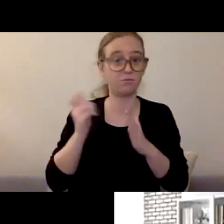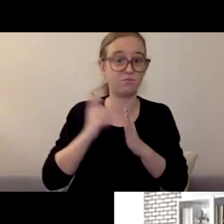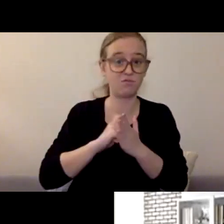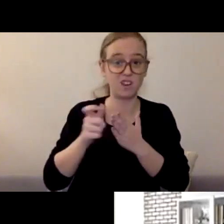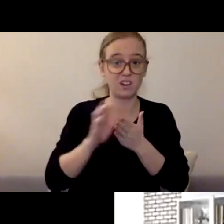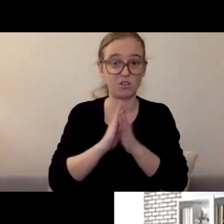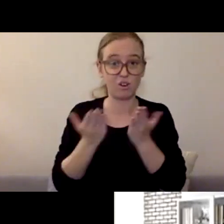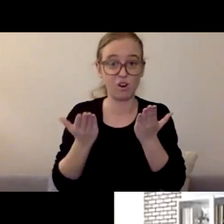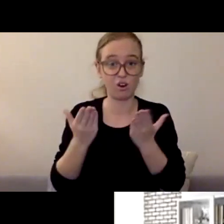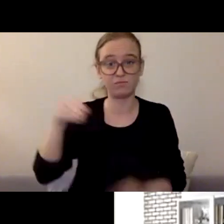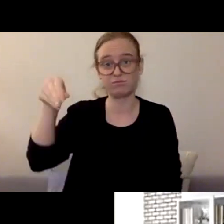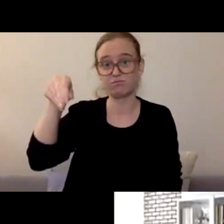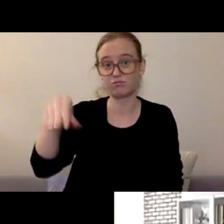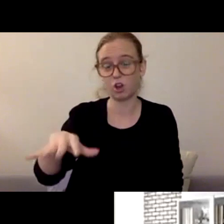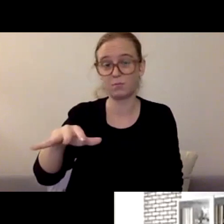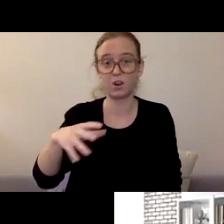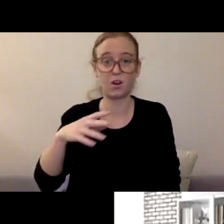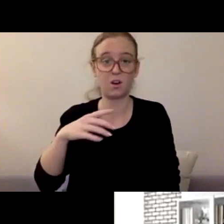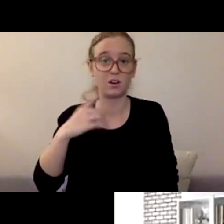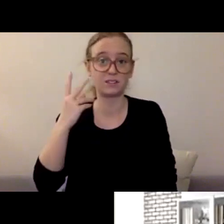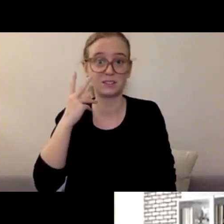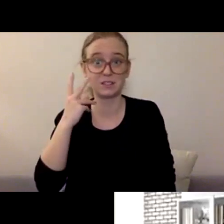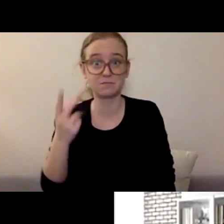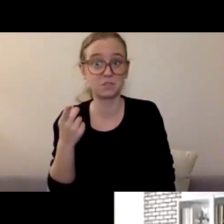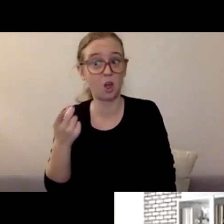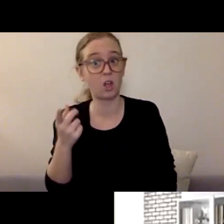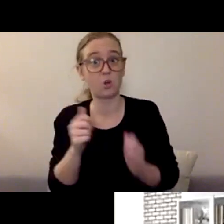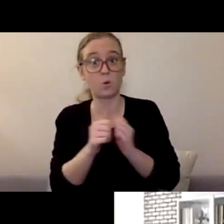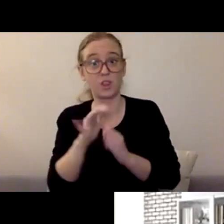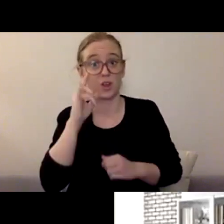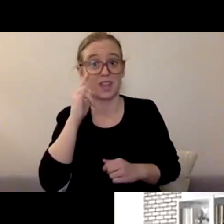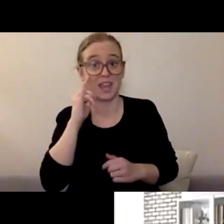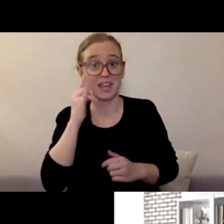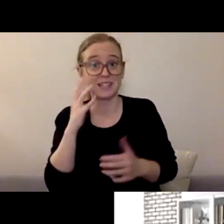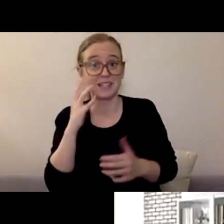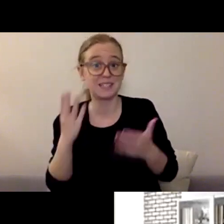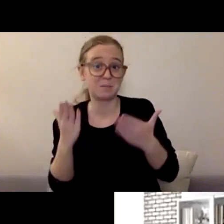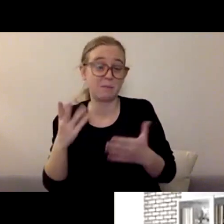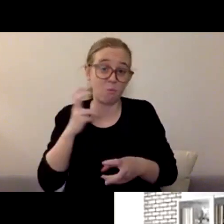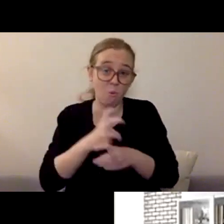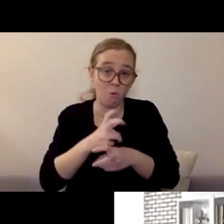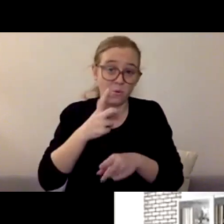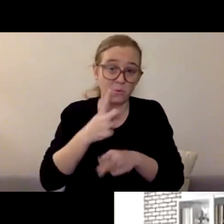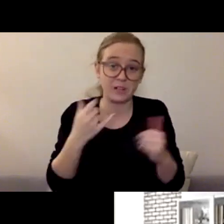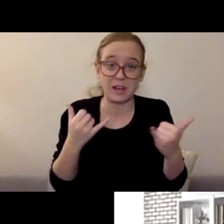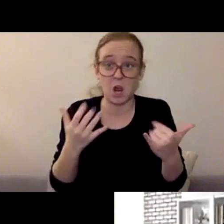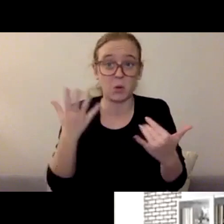it must be tough right now. Do you need anything? Do you want to have tea across the street or whatever?" And that might be one of those situations